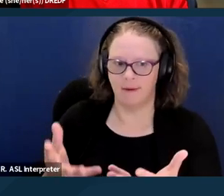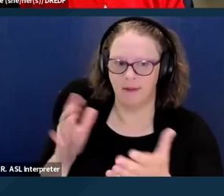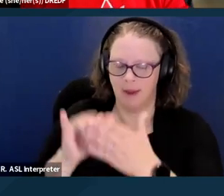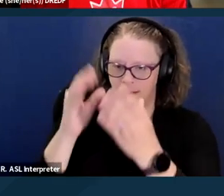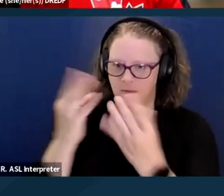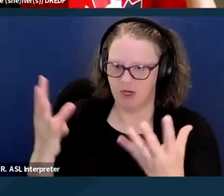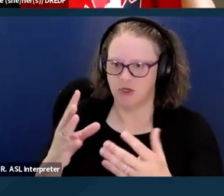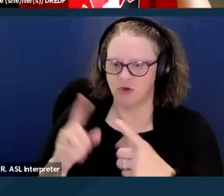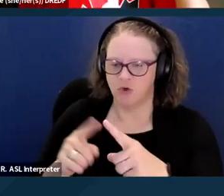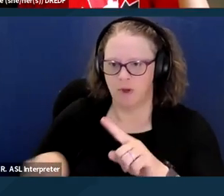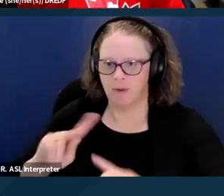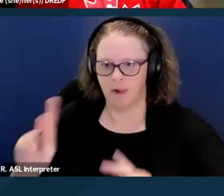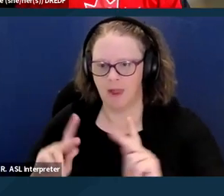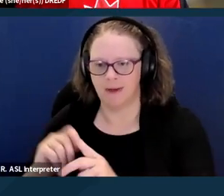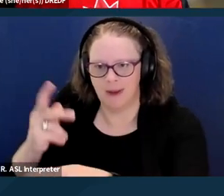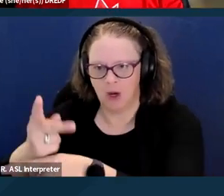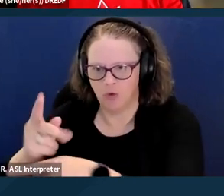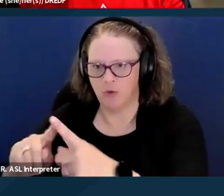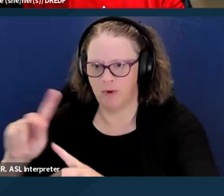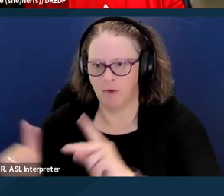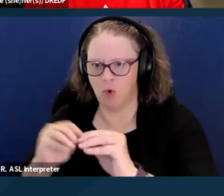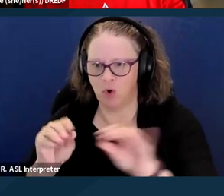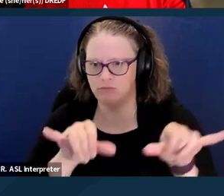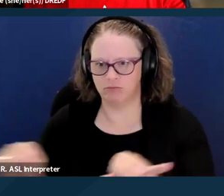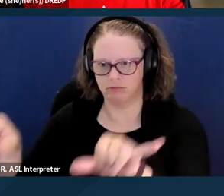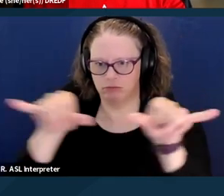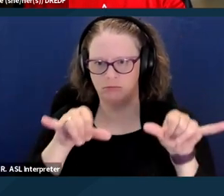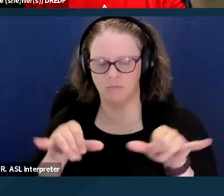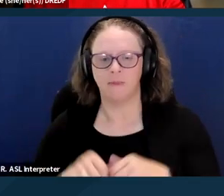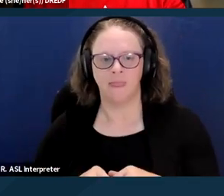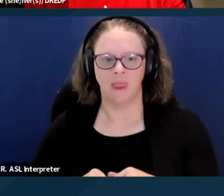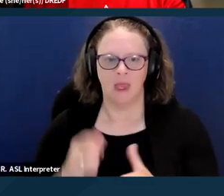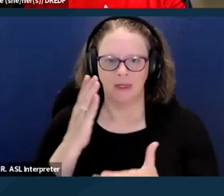I think, well, I'll address that right now too. The categories, some of the categories that CalAIM